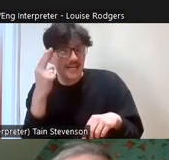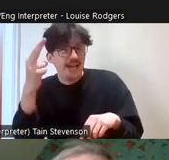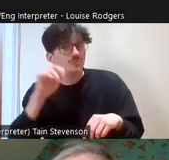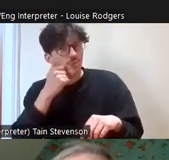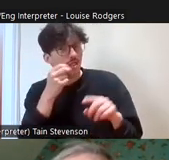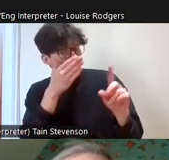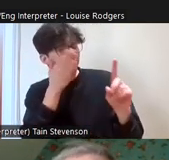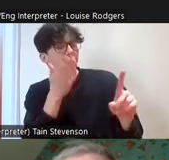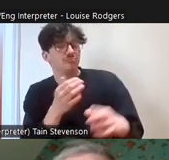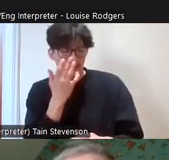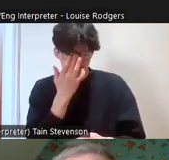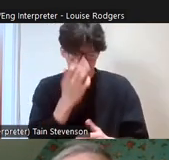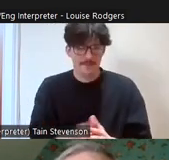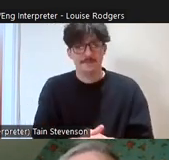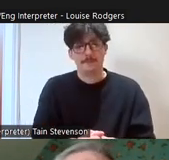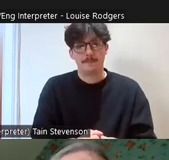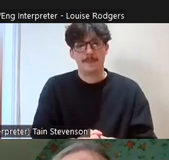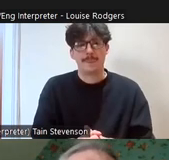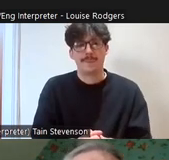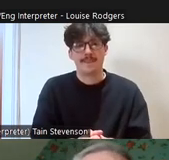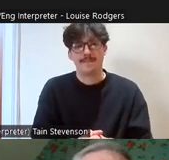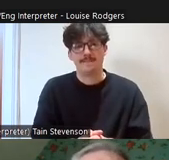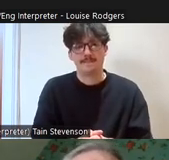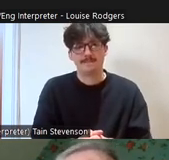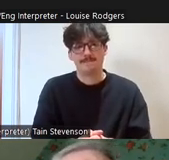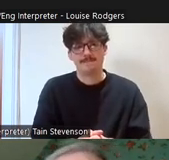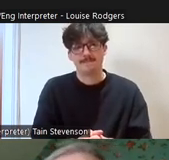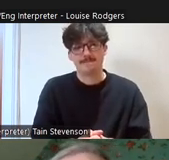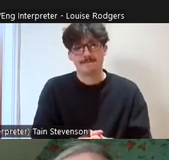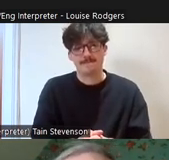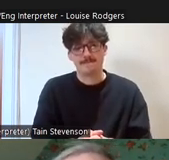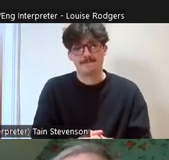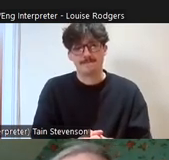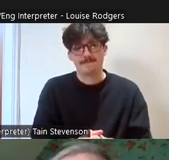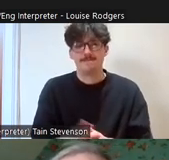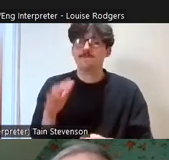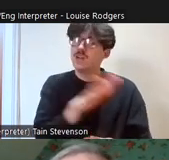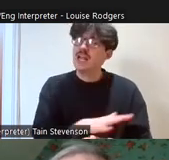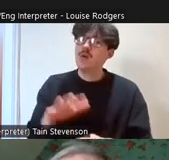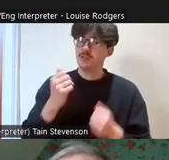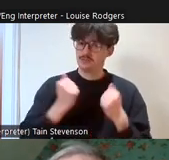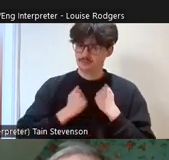that we're getting across the board. In terms of the areas that we covered last year, because of